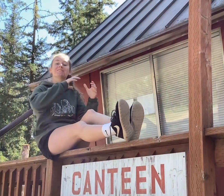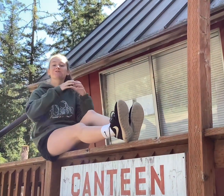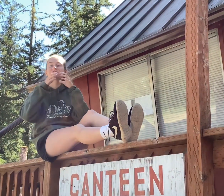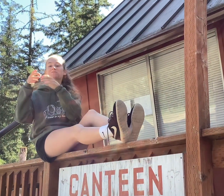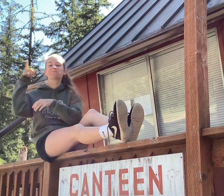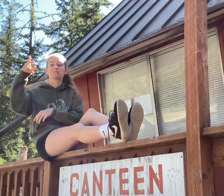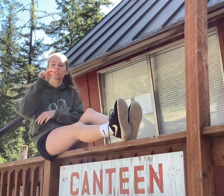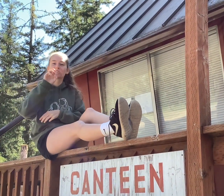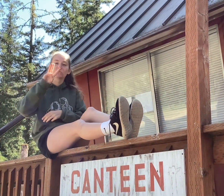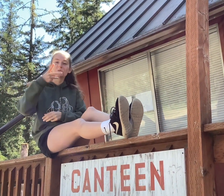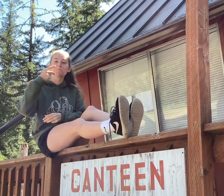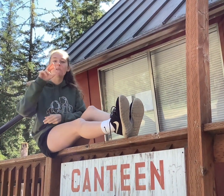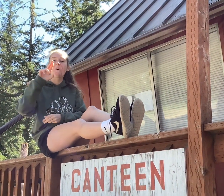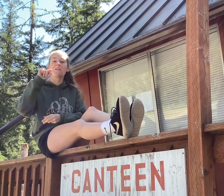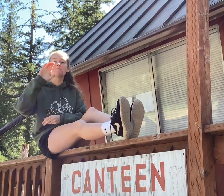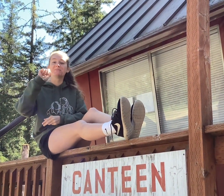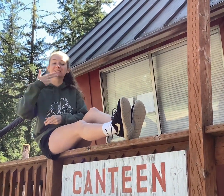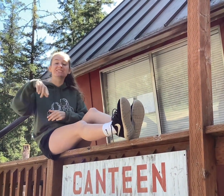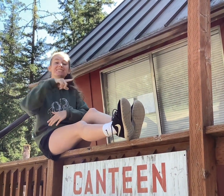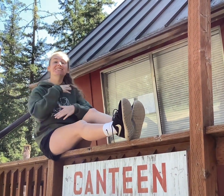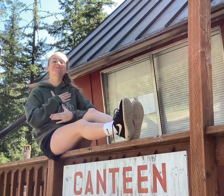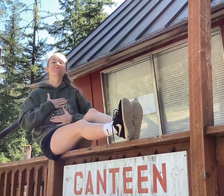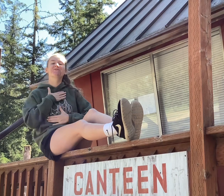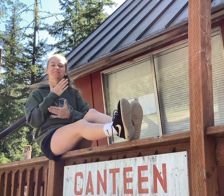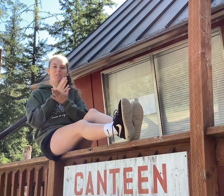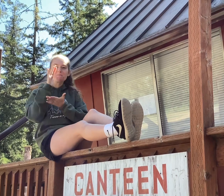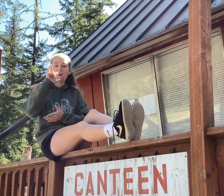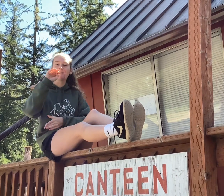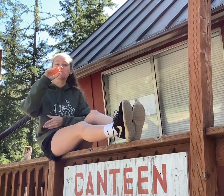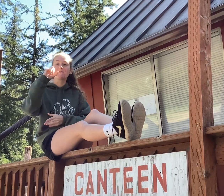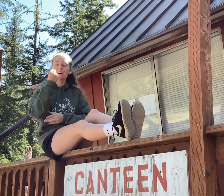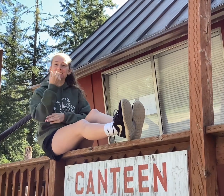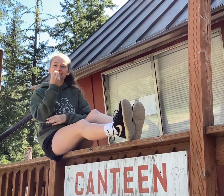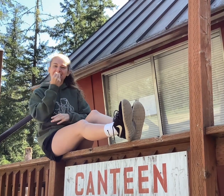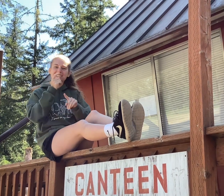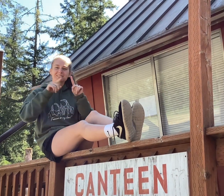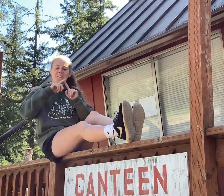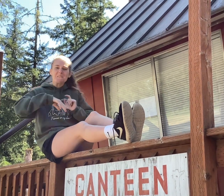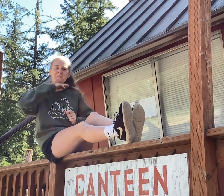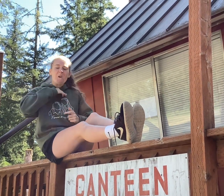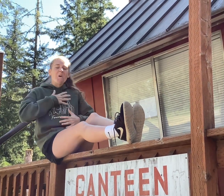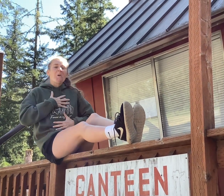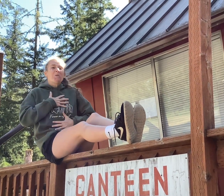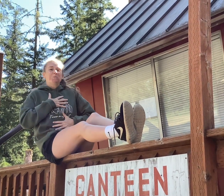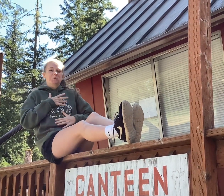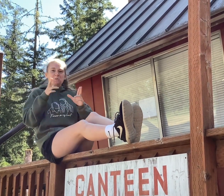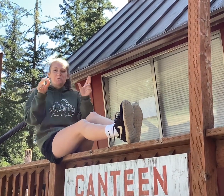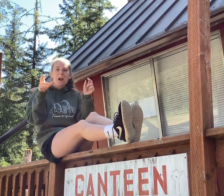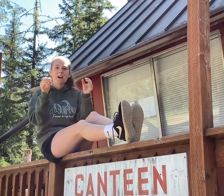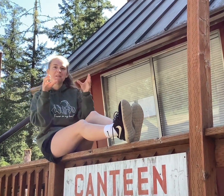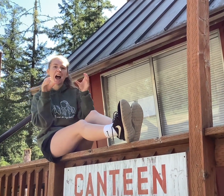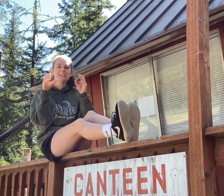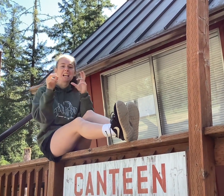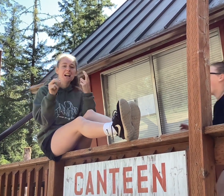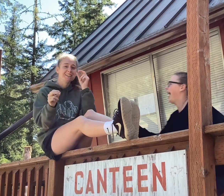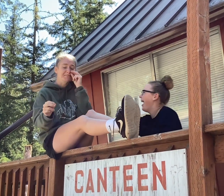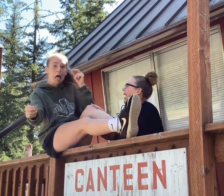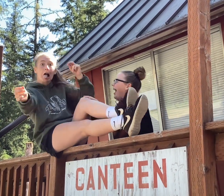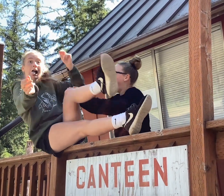We went to the Newport pier and ate at Mo's. We are crabs and it bit me!